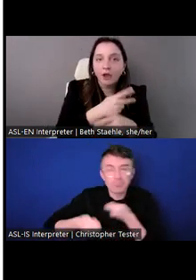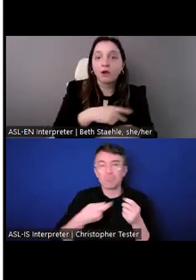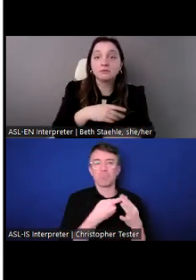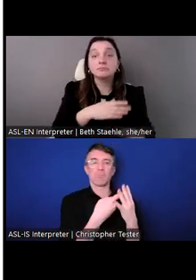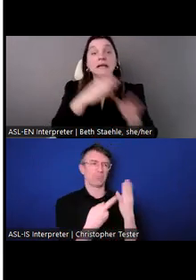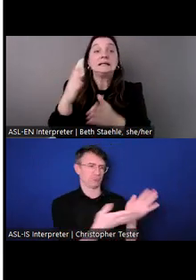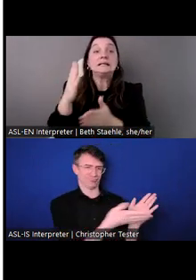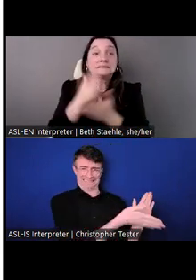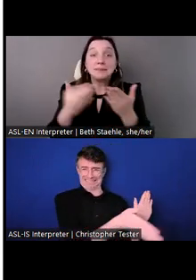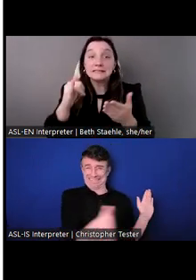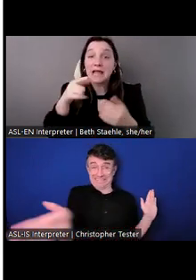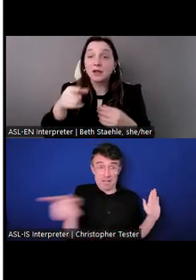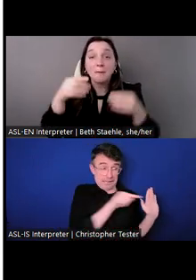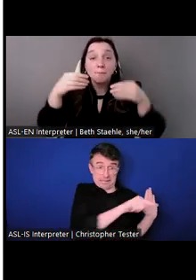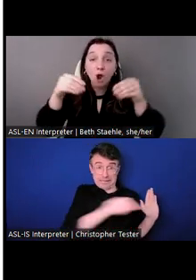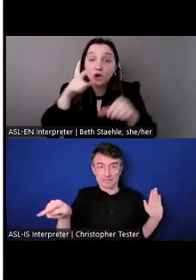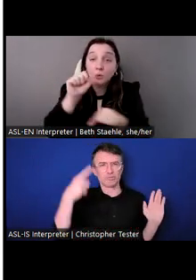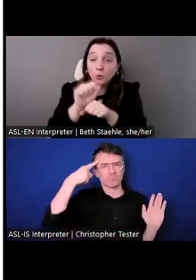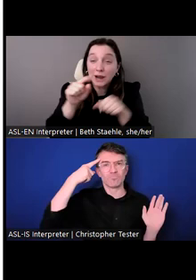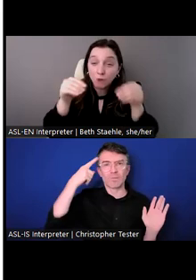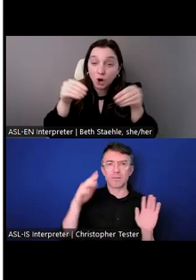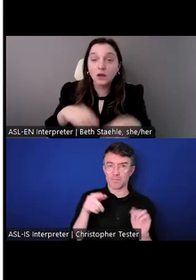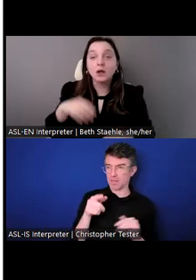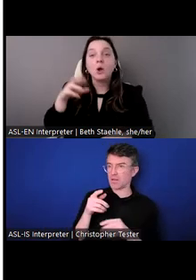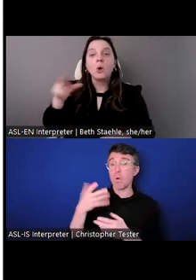People who are delivery drivers and working in a platform economy.